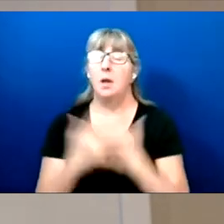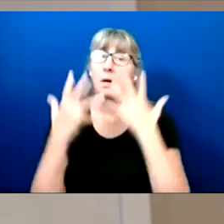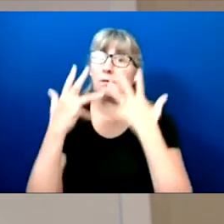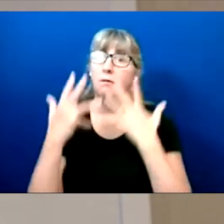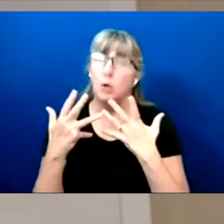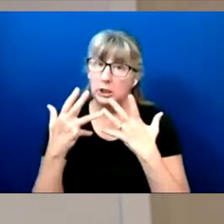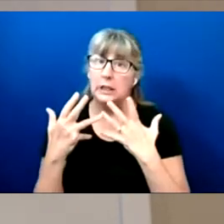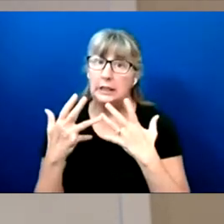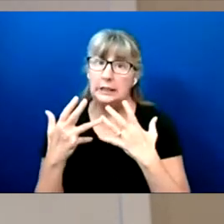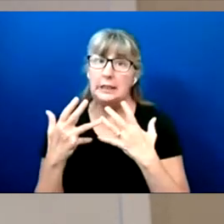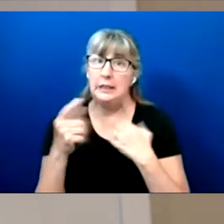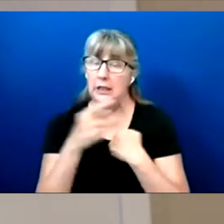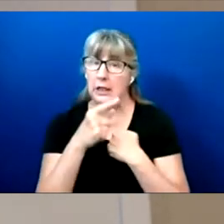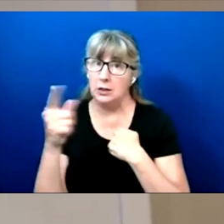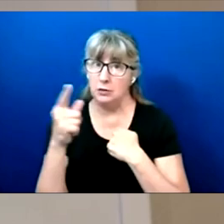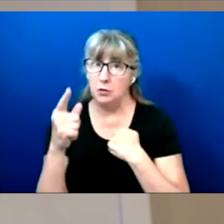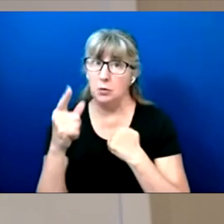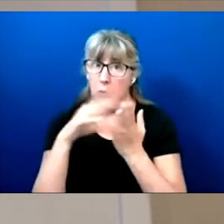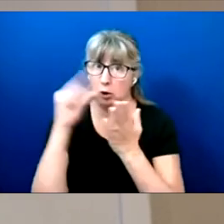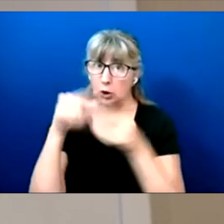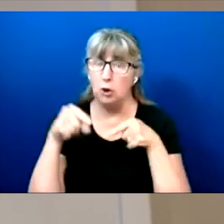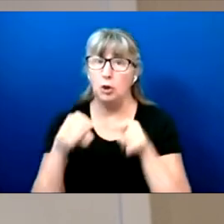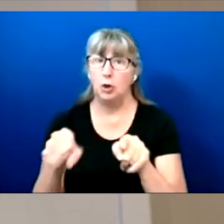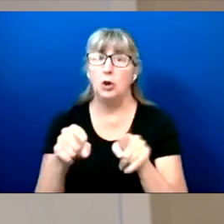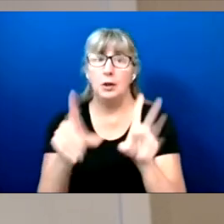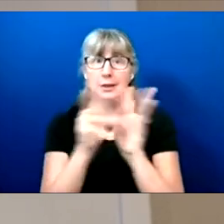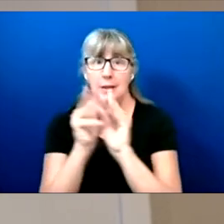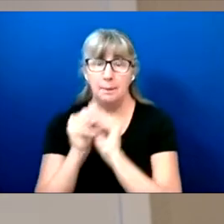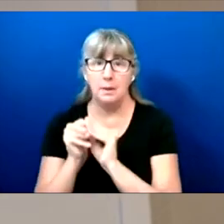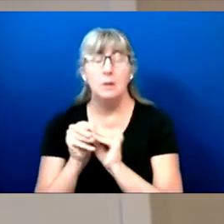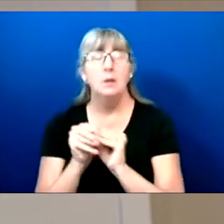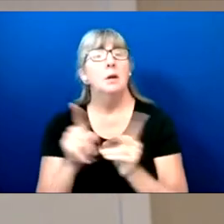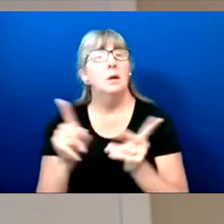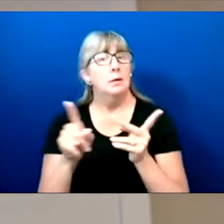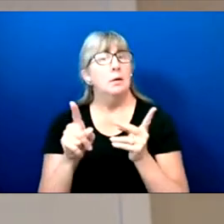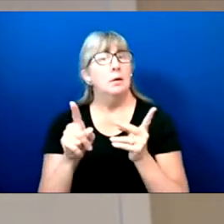But unfortunately, as you will continue to learn through the Summit, there is a persistent